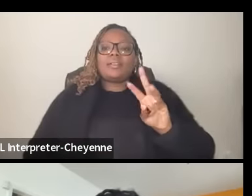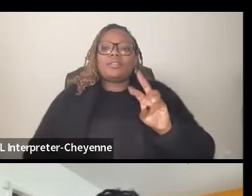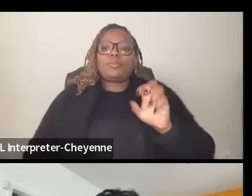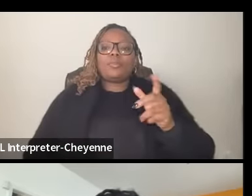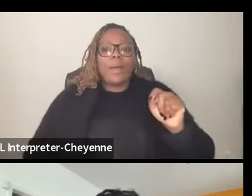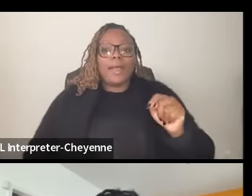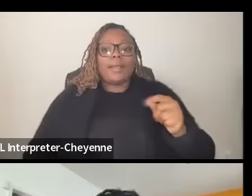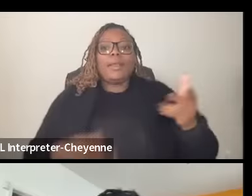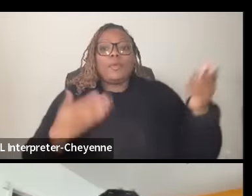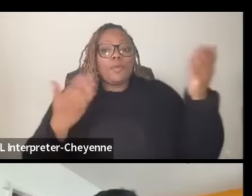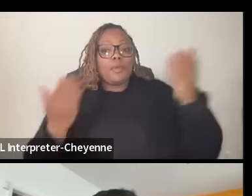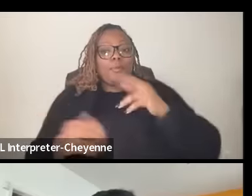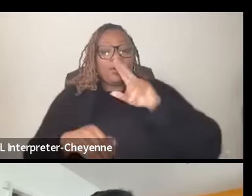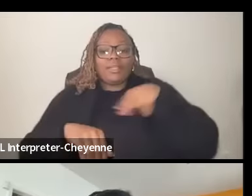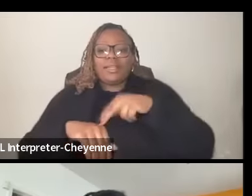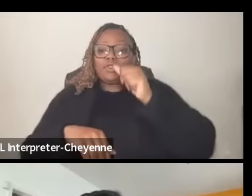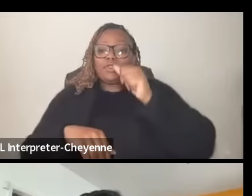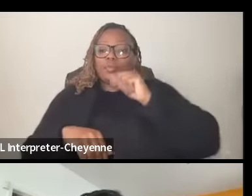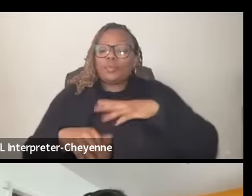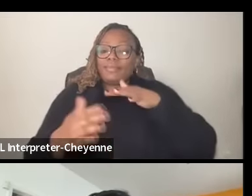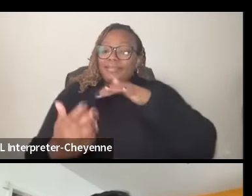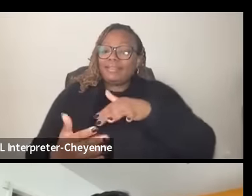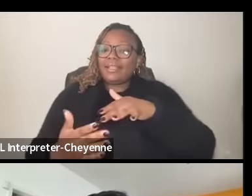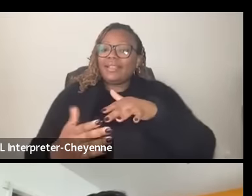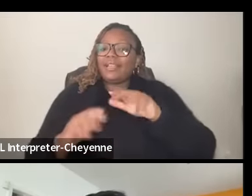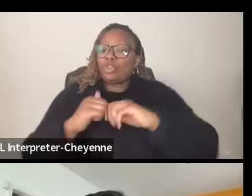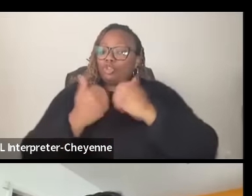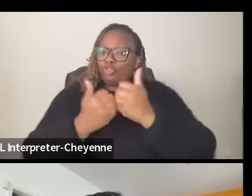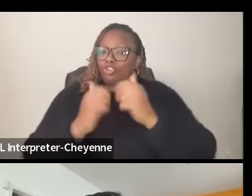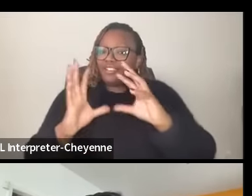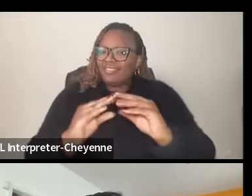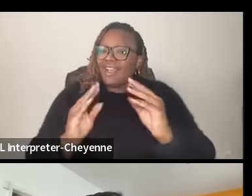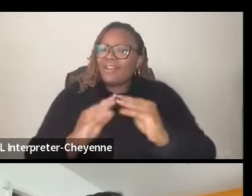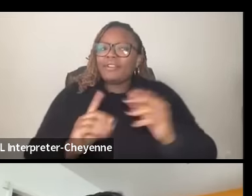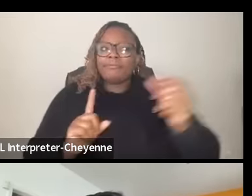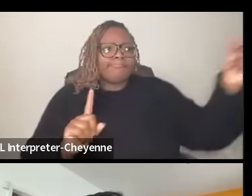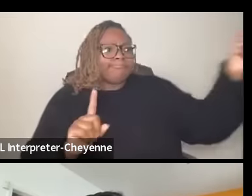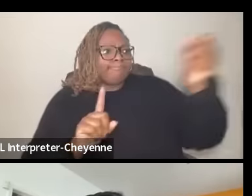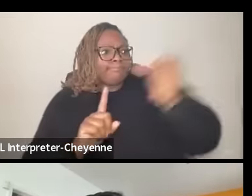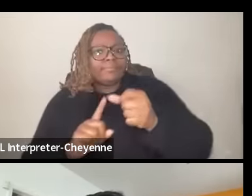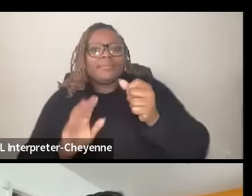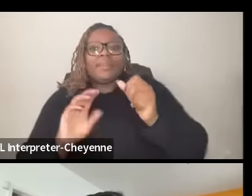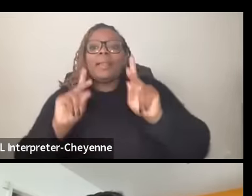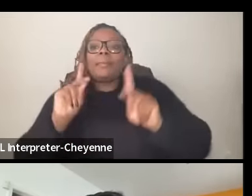Women's studies Association conference you know these you know people become friends and then you